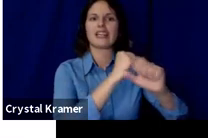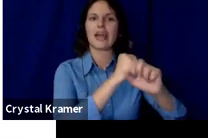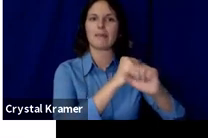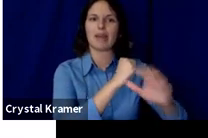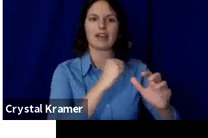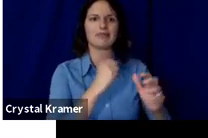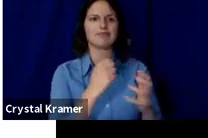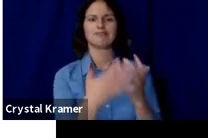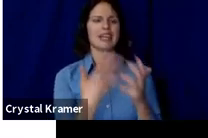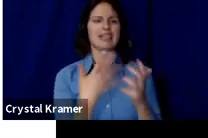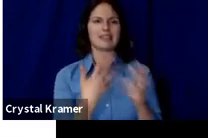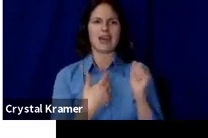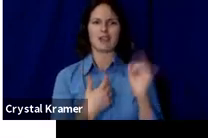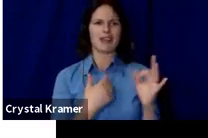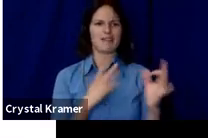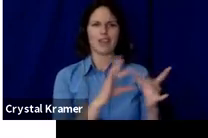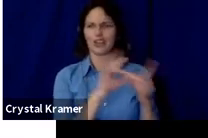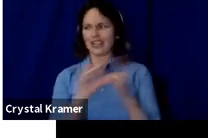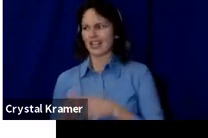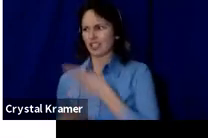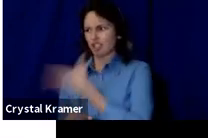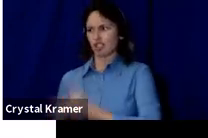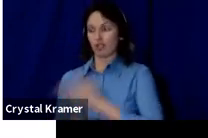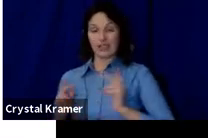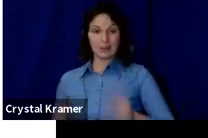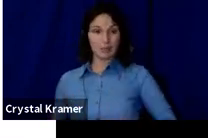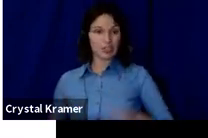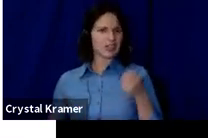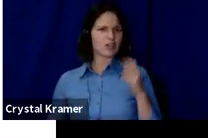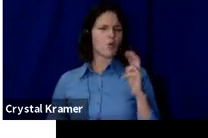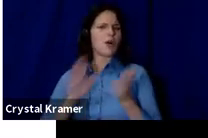a brand because people give for different reasons.